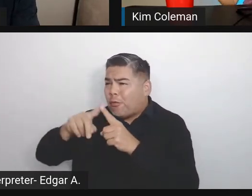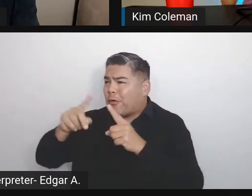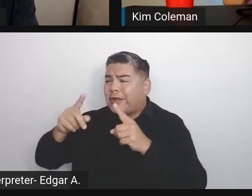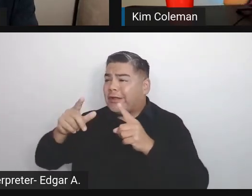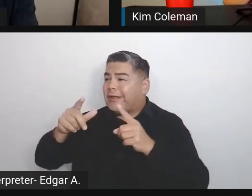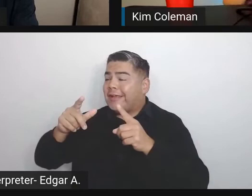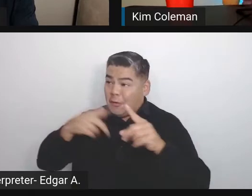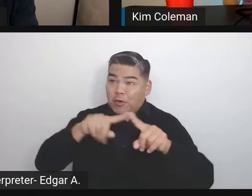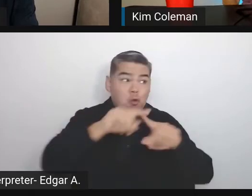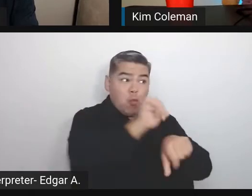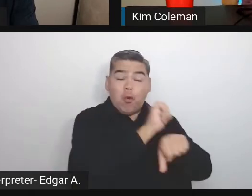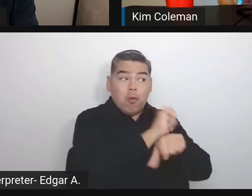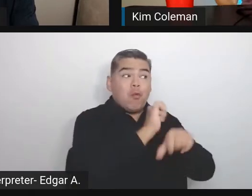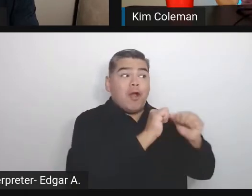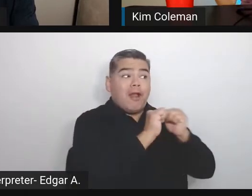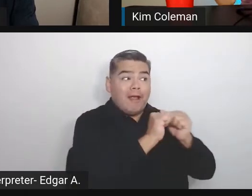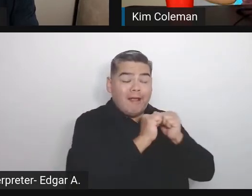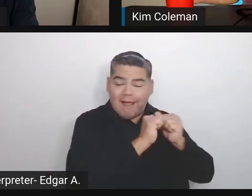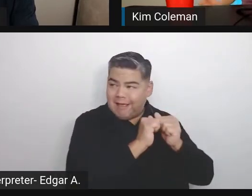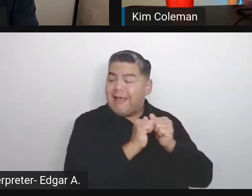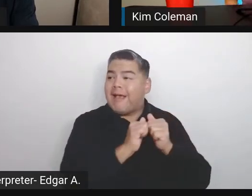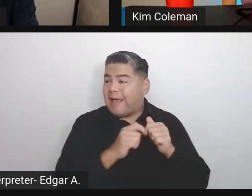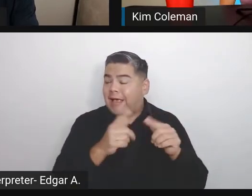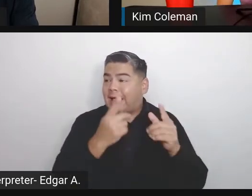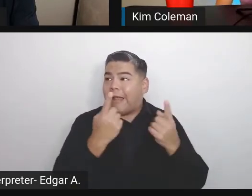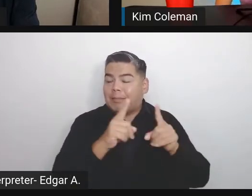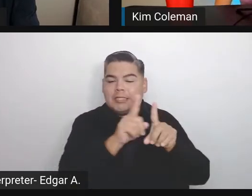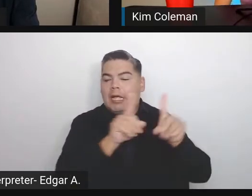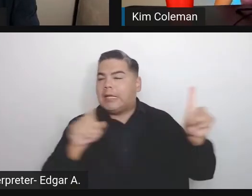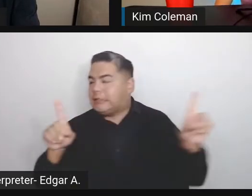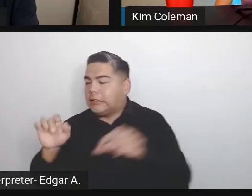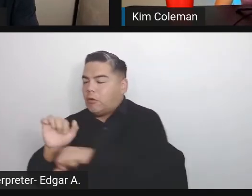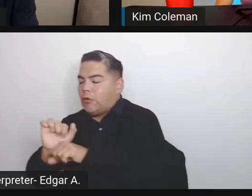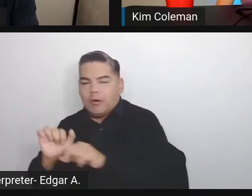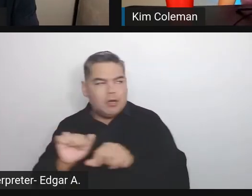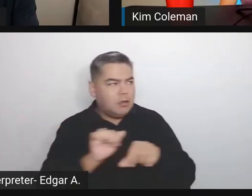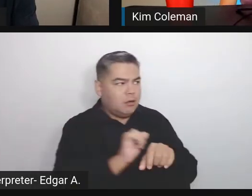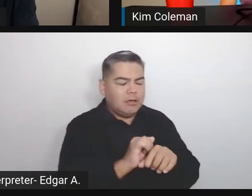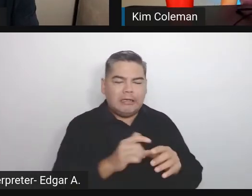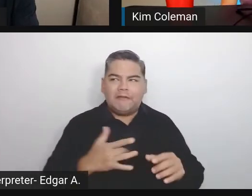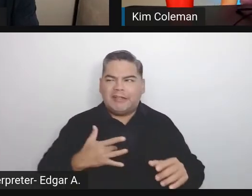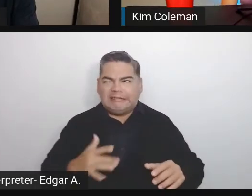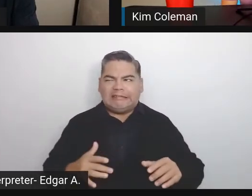with your partner, but then when you do, you're like, oh, this is how we do things. We're good. It's really great.